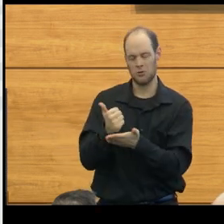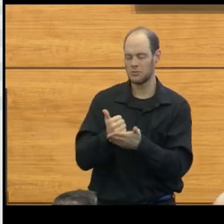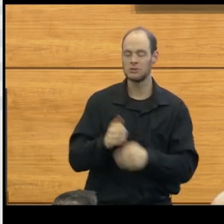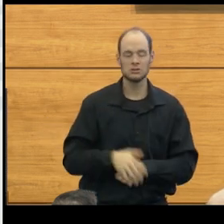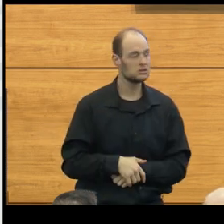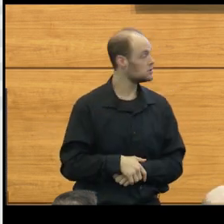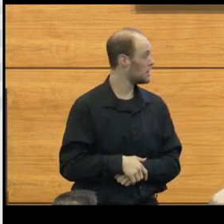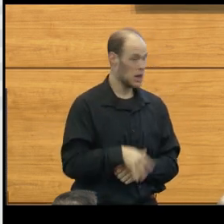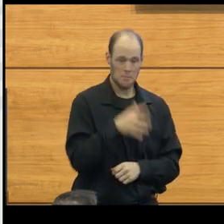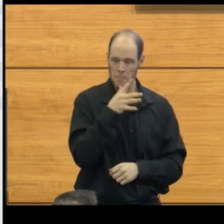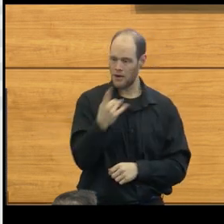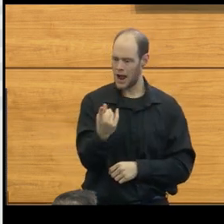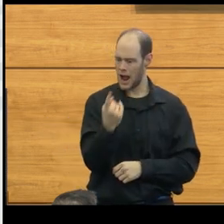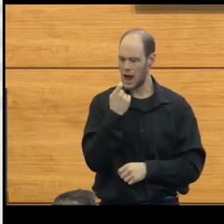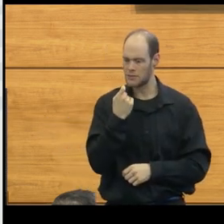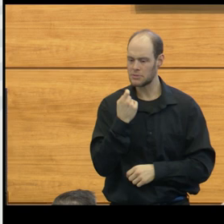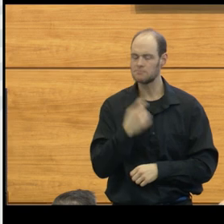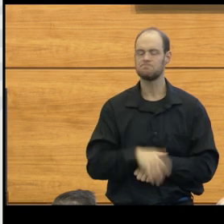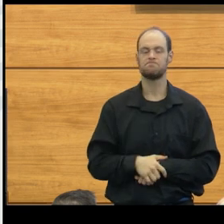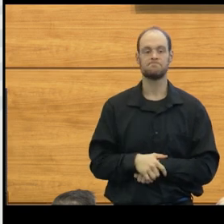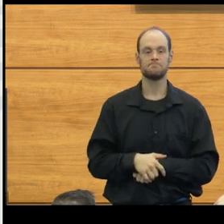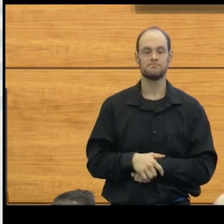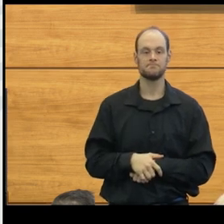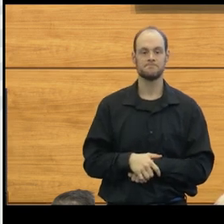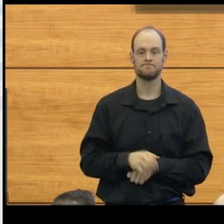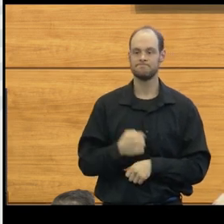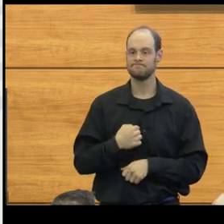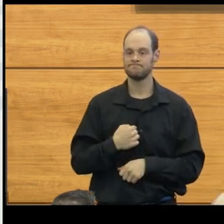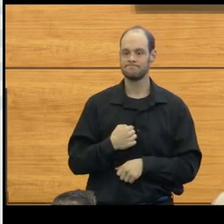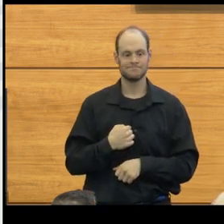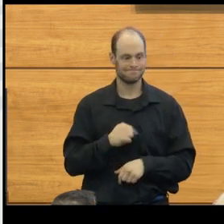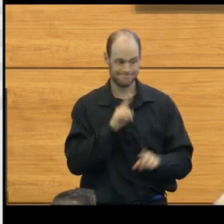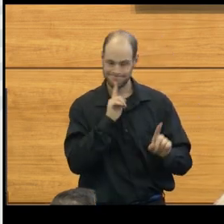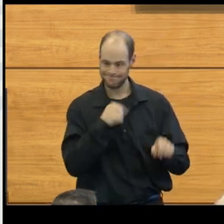And then the mother asked me a question, which I couldn't give her an answer to,